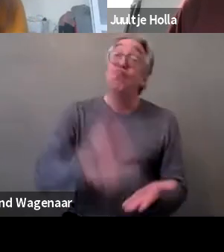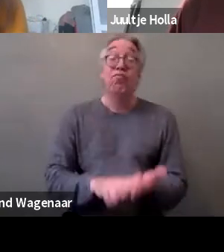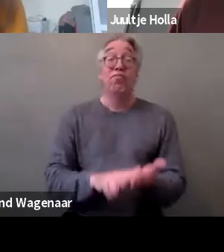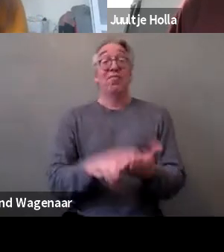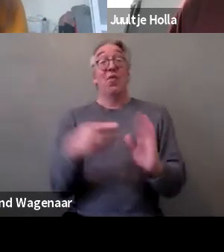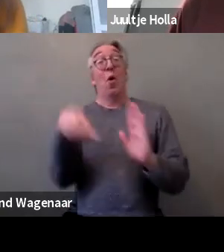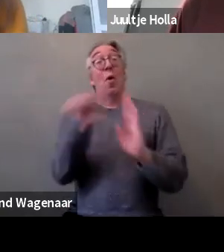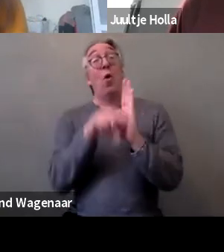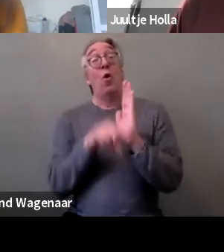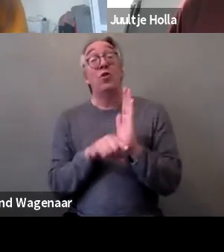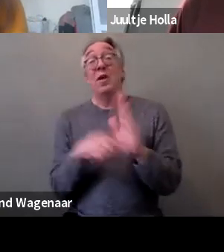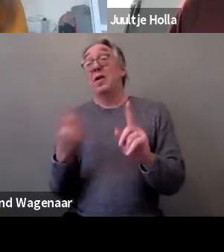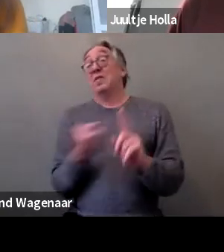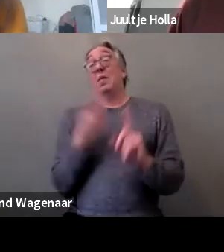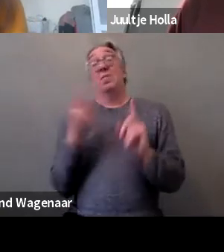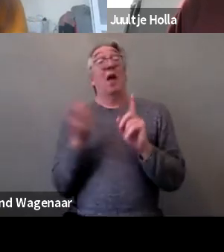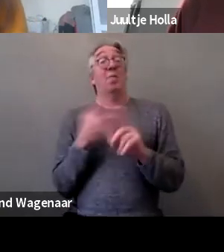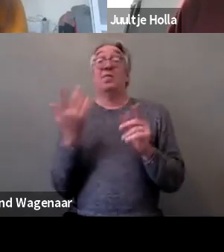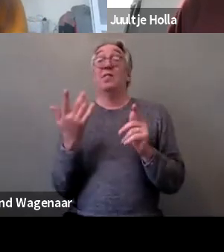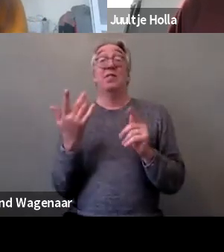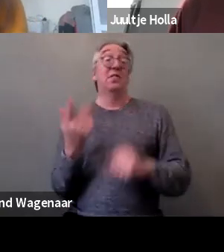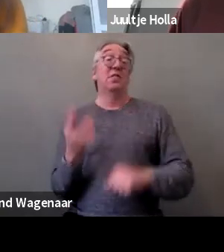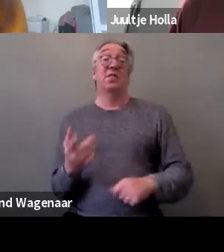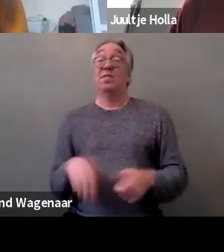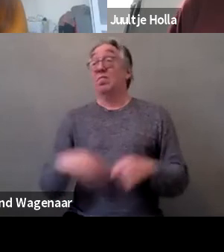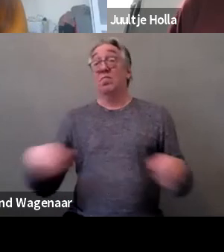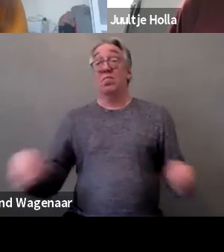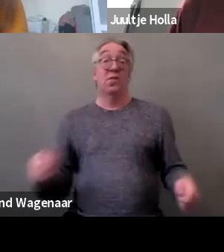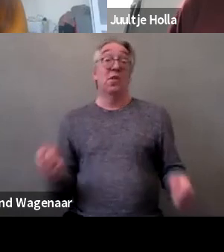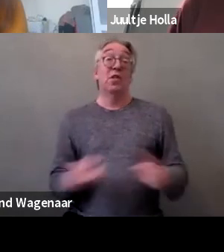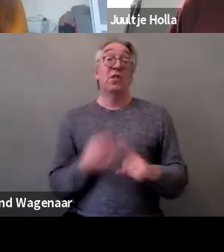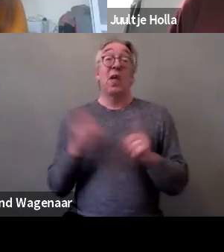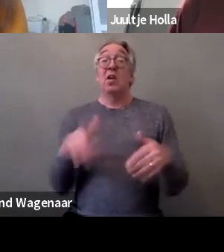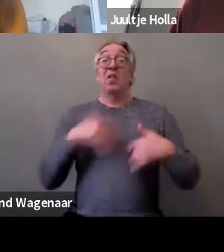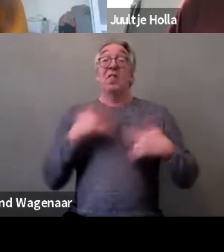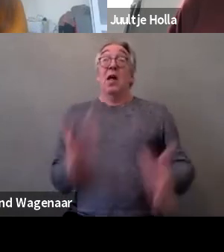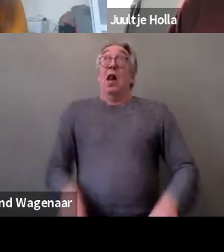Sometimes, this could be discouraging, but I think as Rachel was saying,